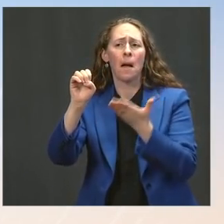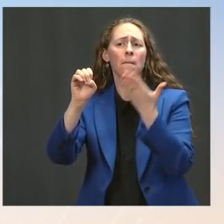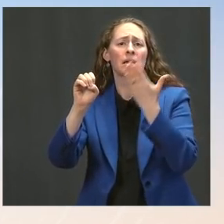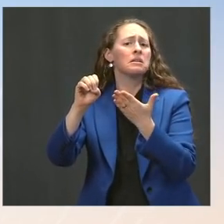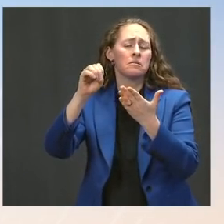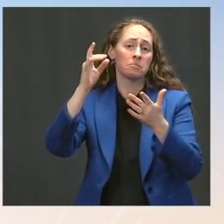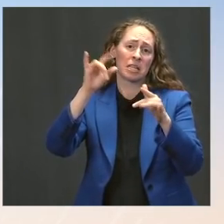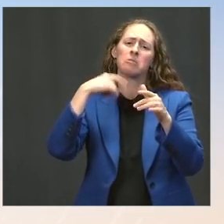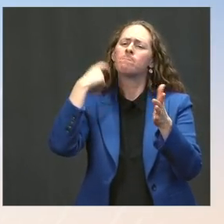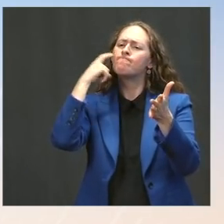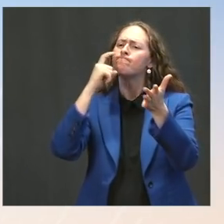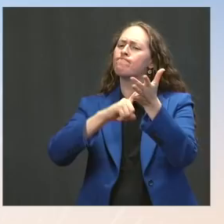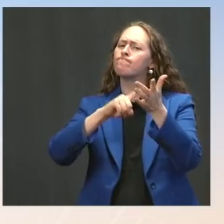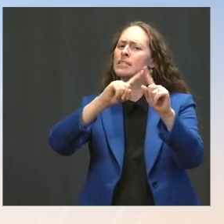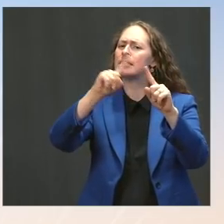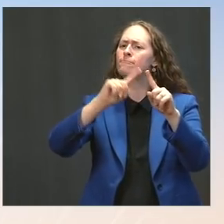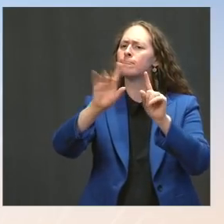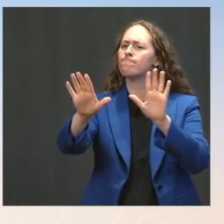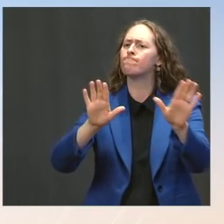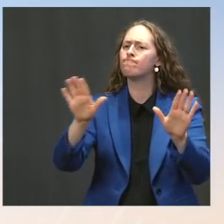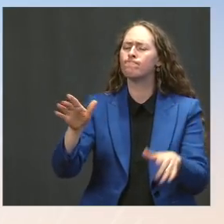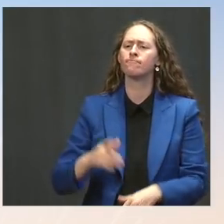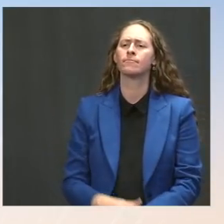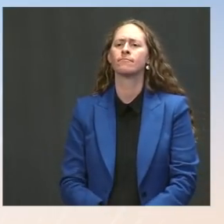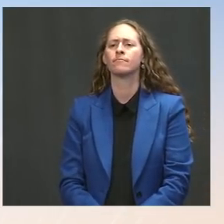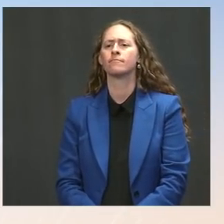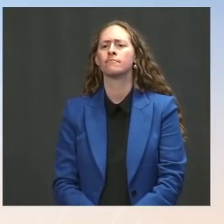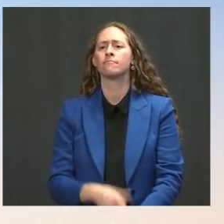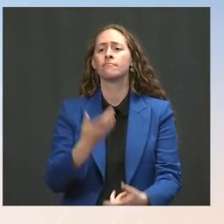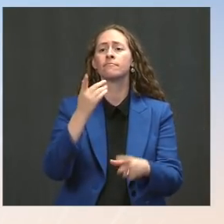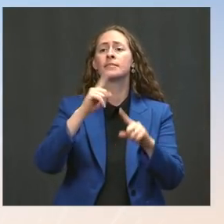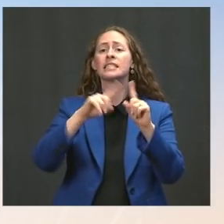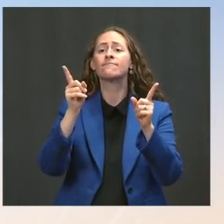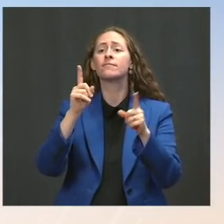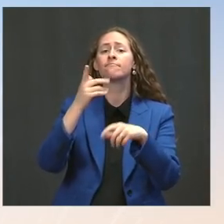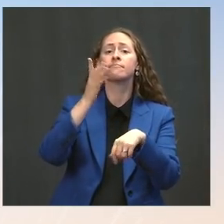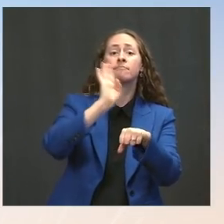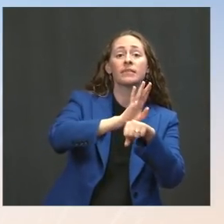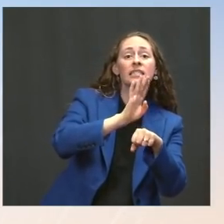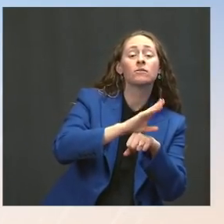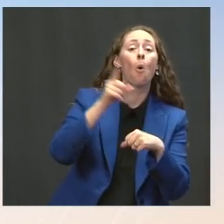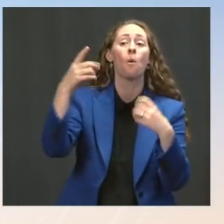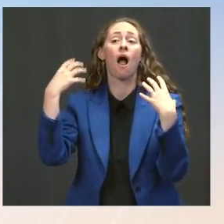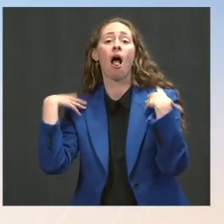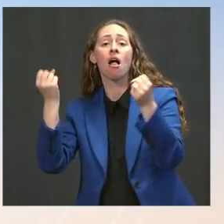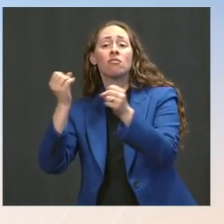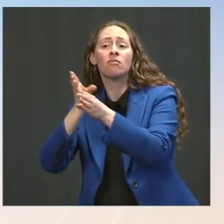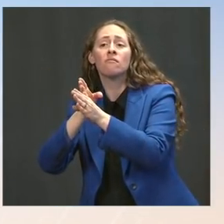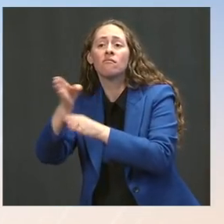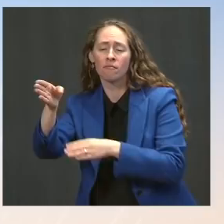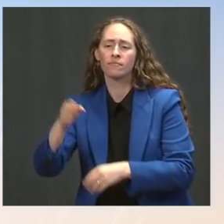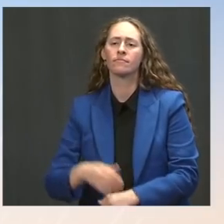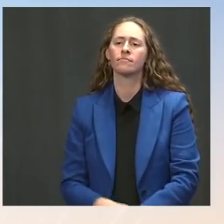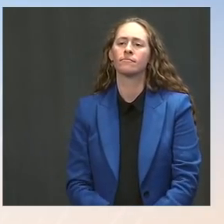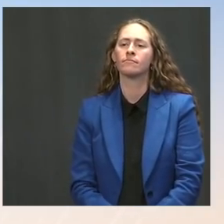including across the health industry. As many of you have may have seen, today, 57 leading healthcare groups -- including the American Medical Association,